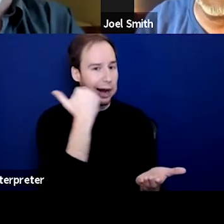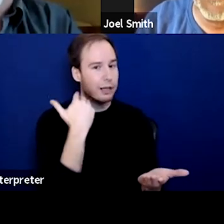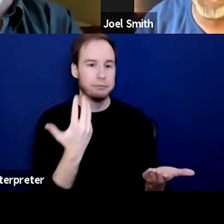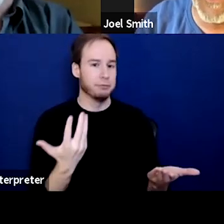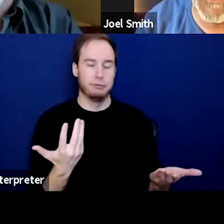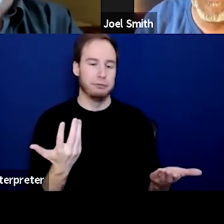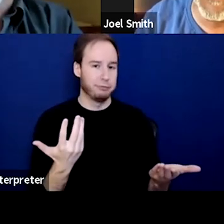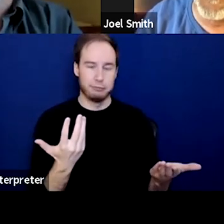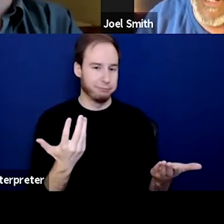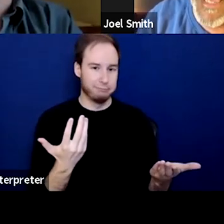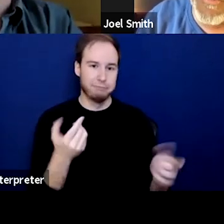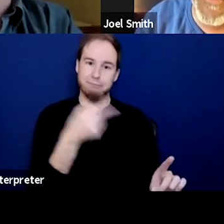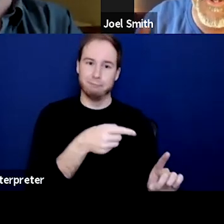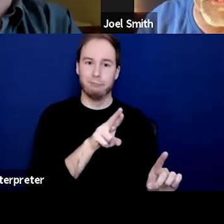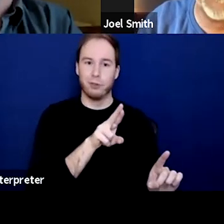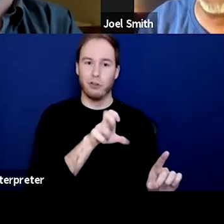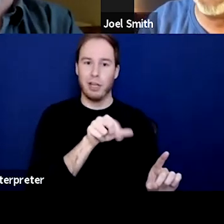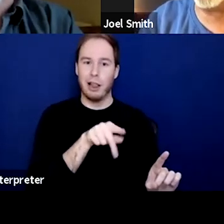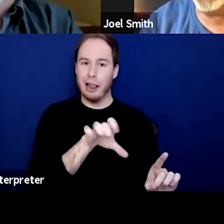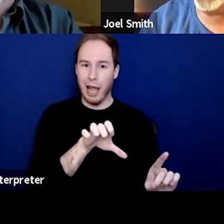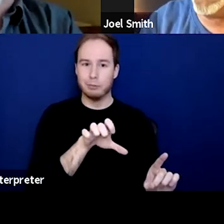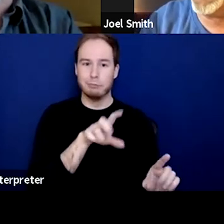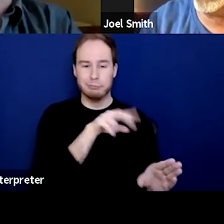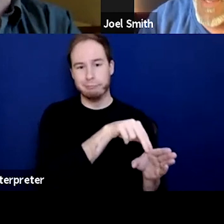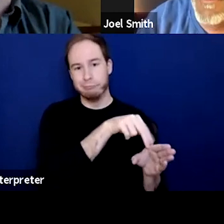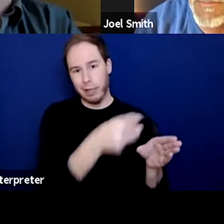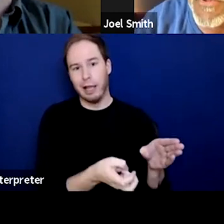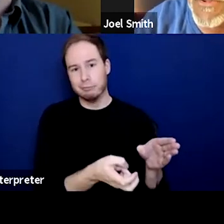guess what, you're gonna relapse. You're going to have some problems.